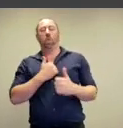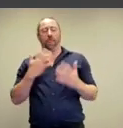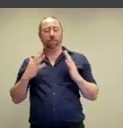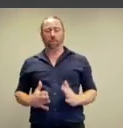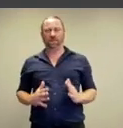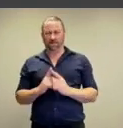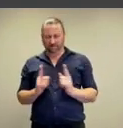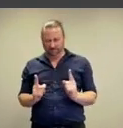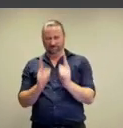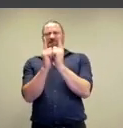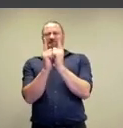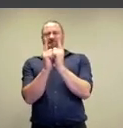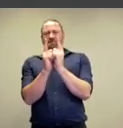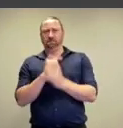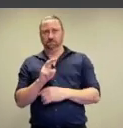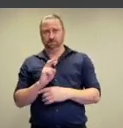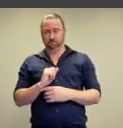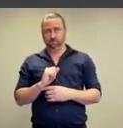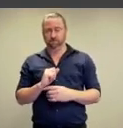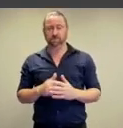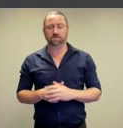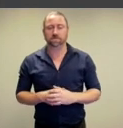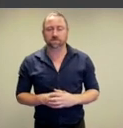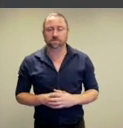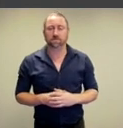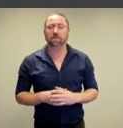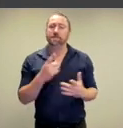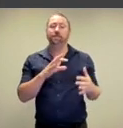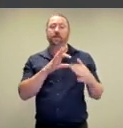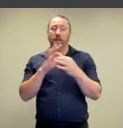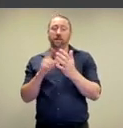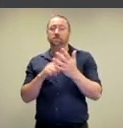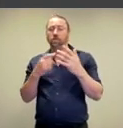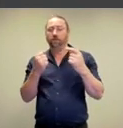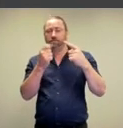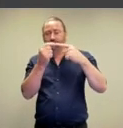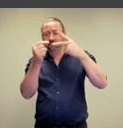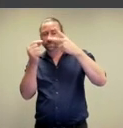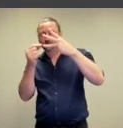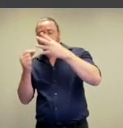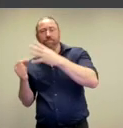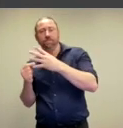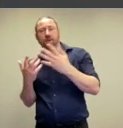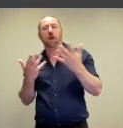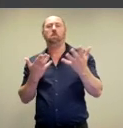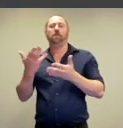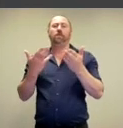pleasurable and this